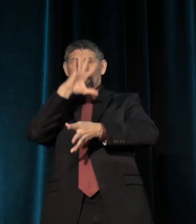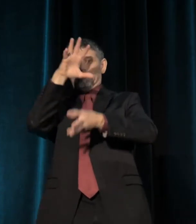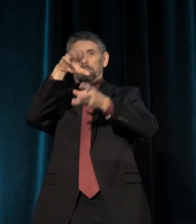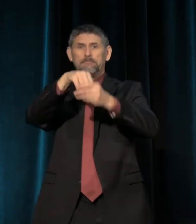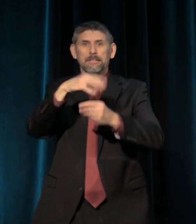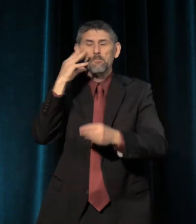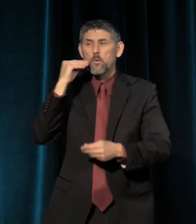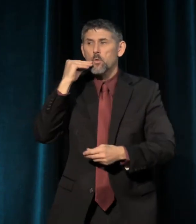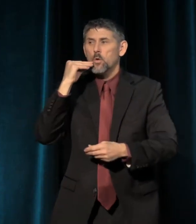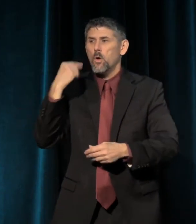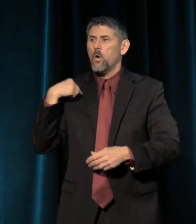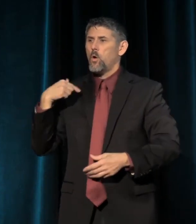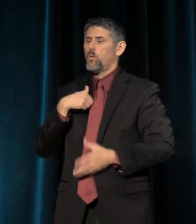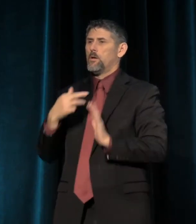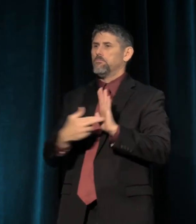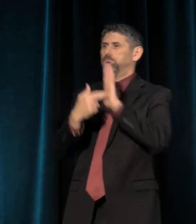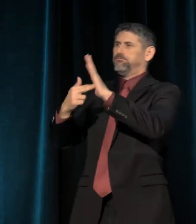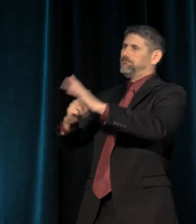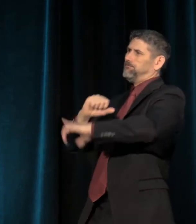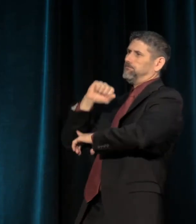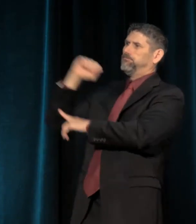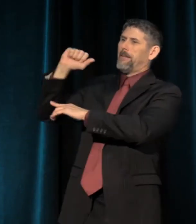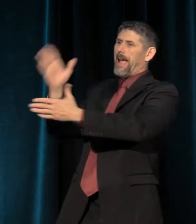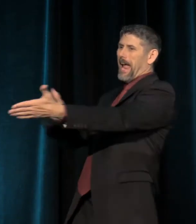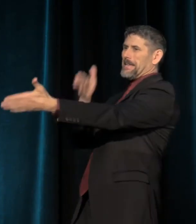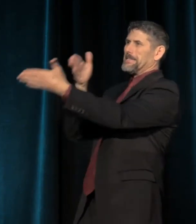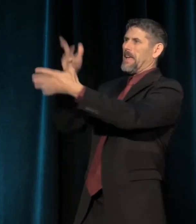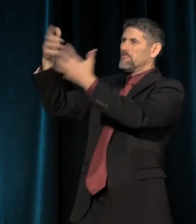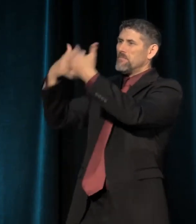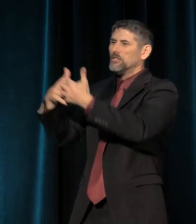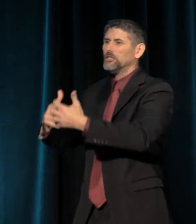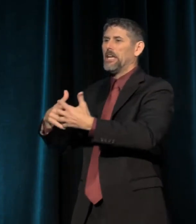We stand against the machines of domination, of violence, and death;